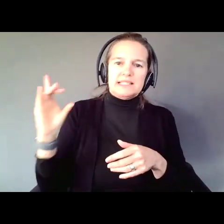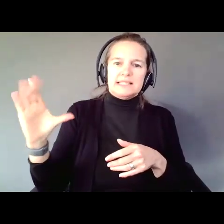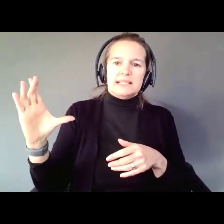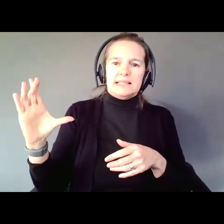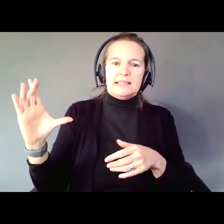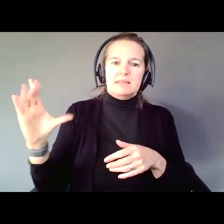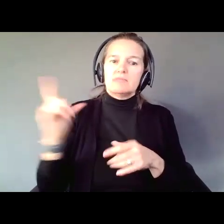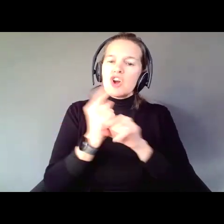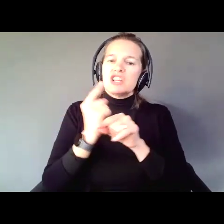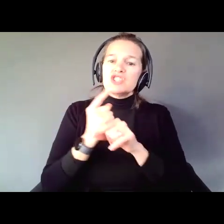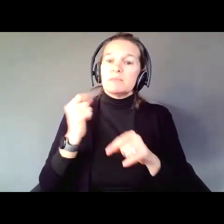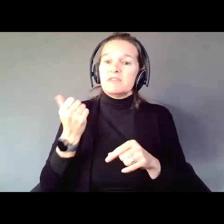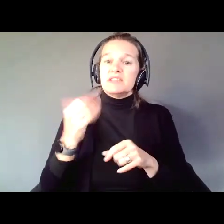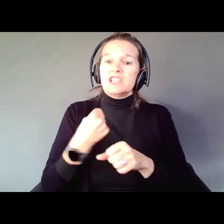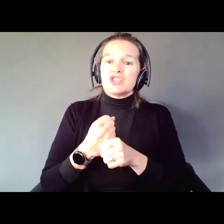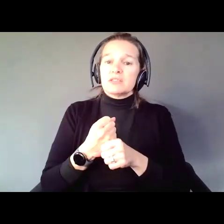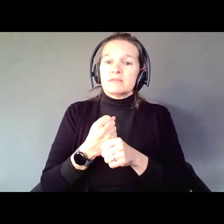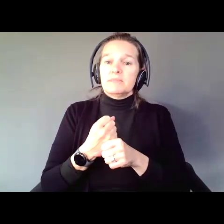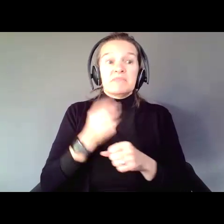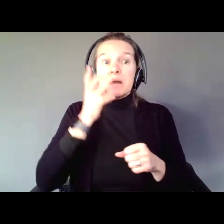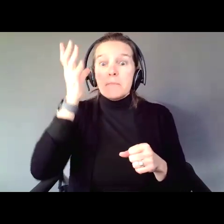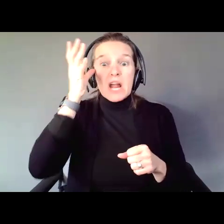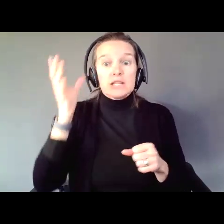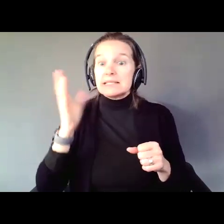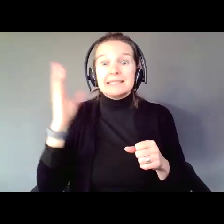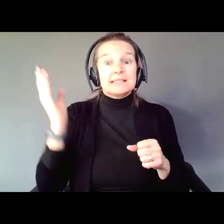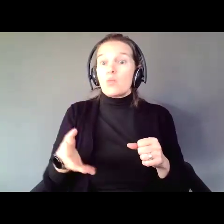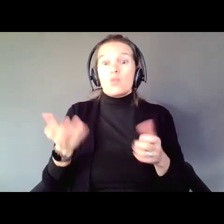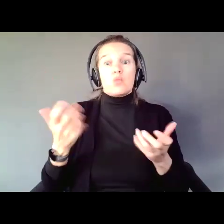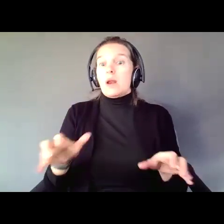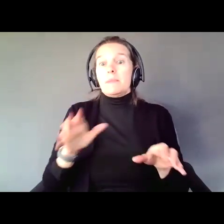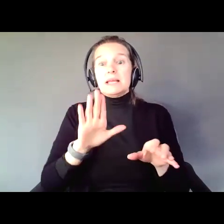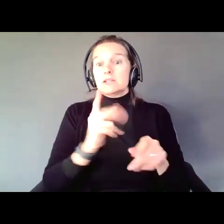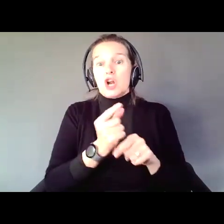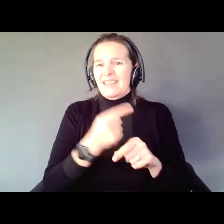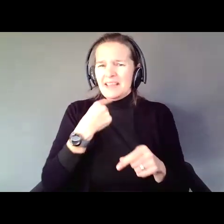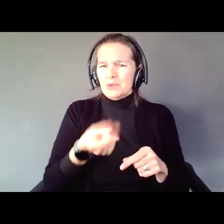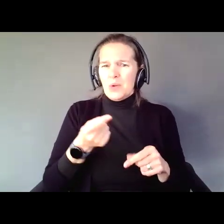for 15 years. His parents never wanted to be his guardian. In fact, they told the school we dont want to be his guardians.